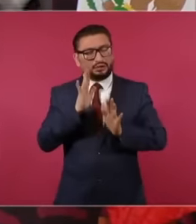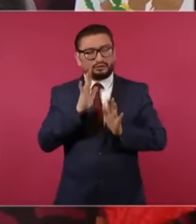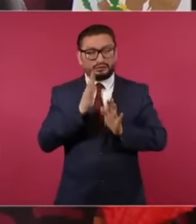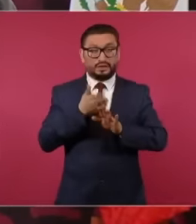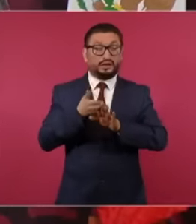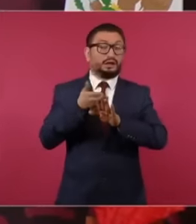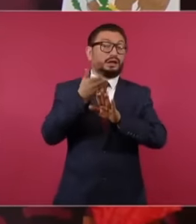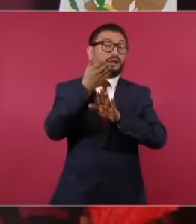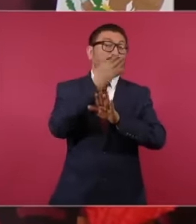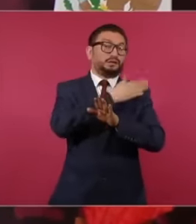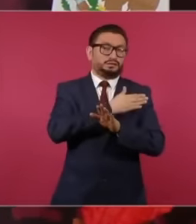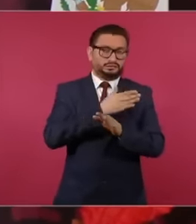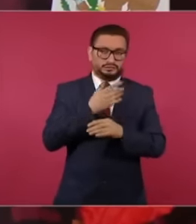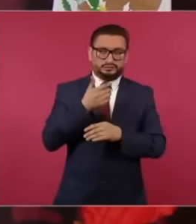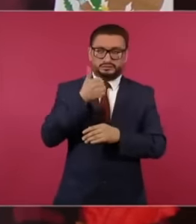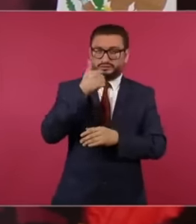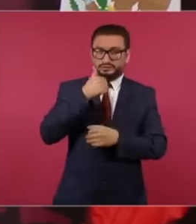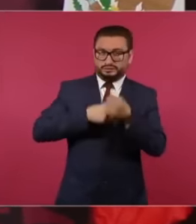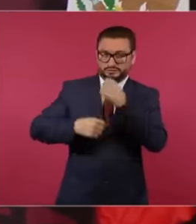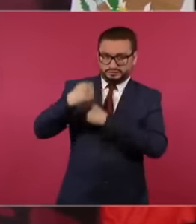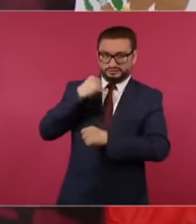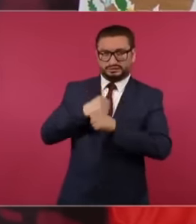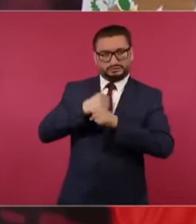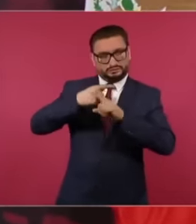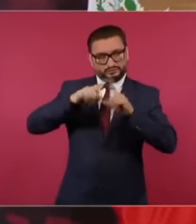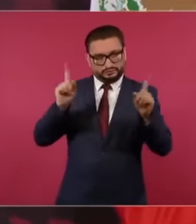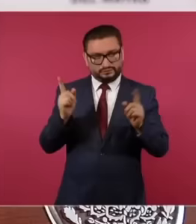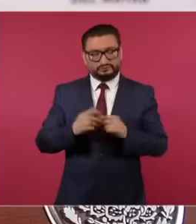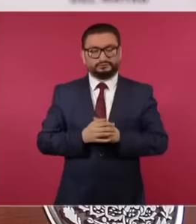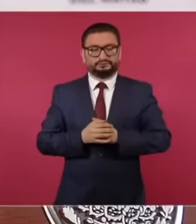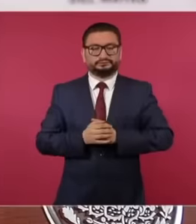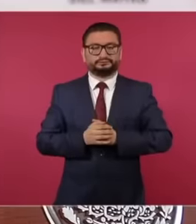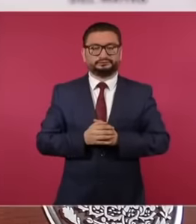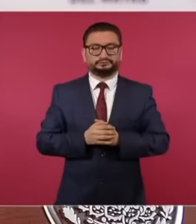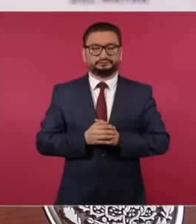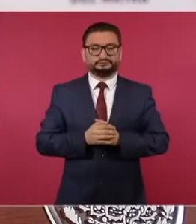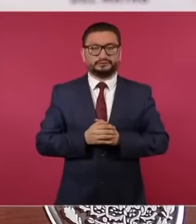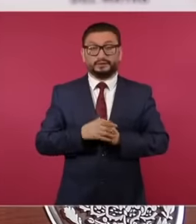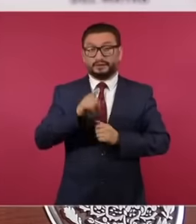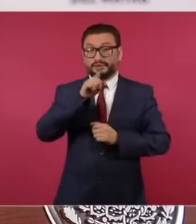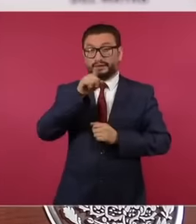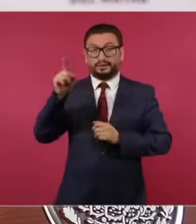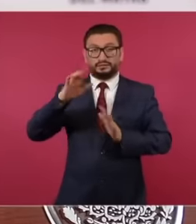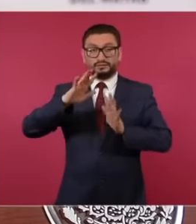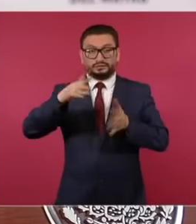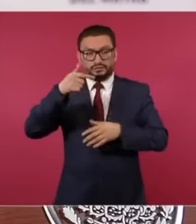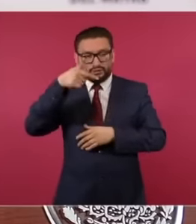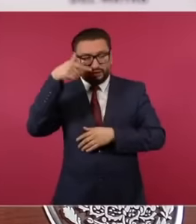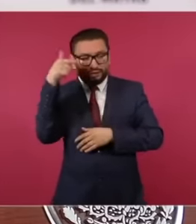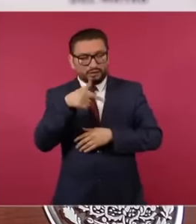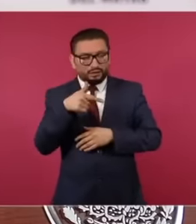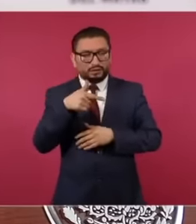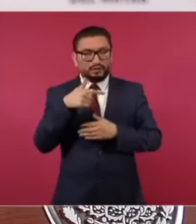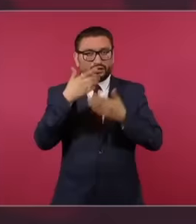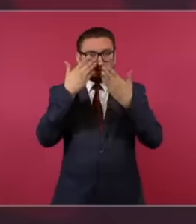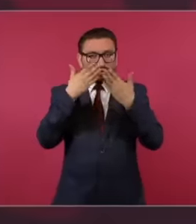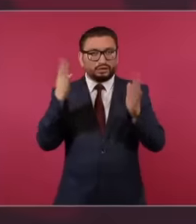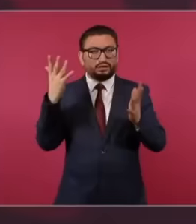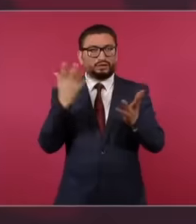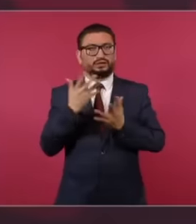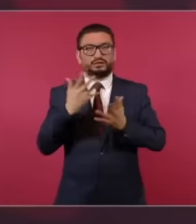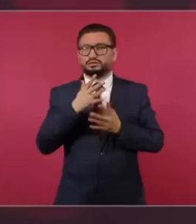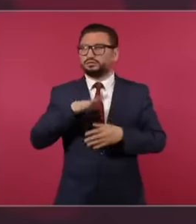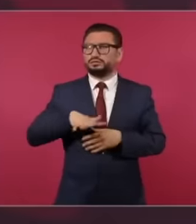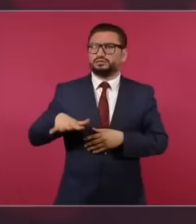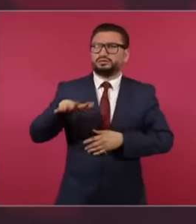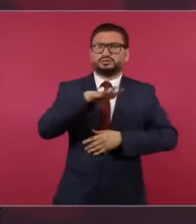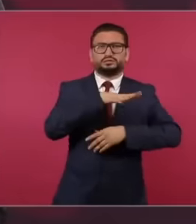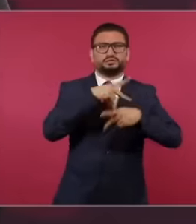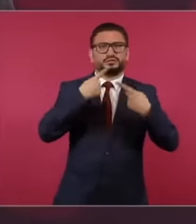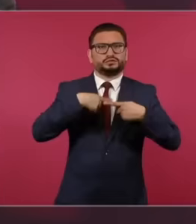6 years ago They realized that things are going well for all of us Mexicans. If there is no